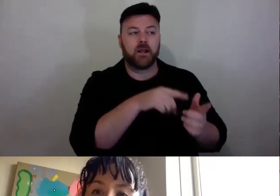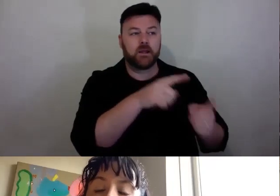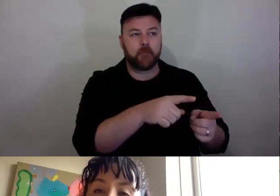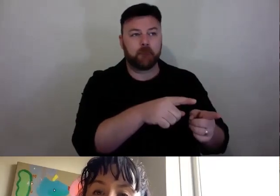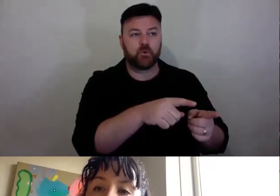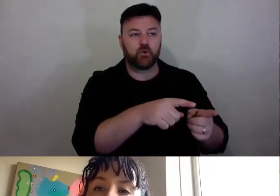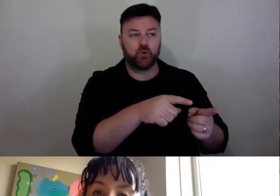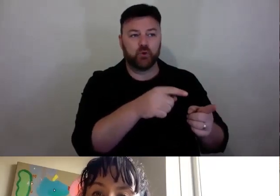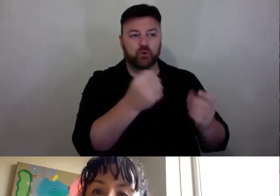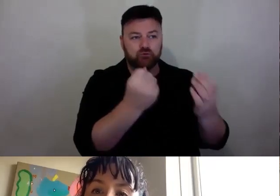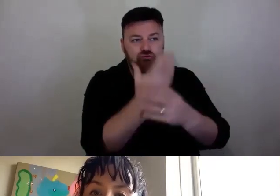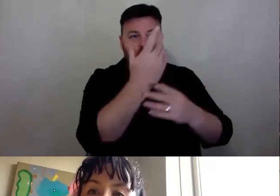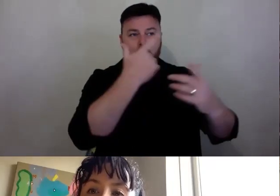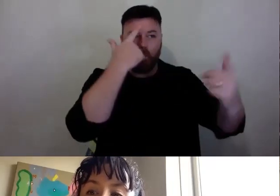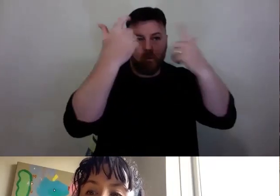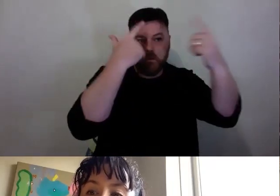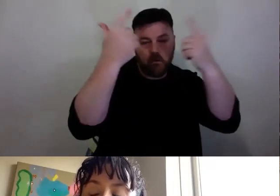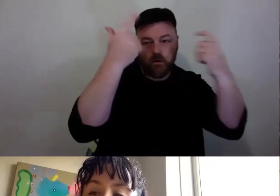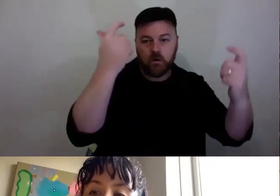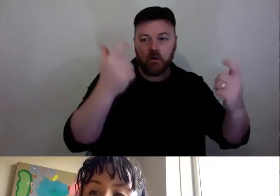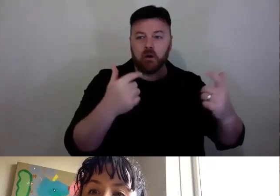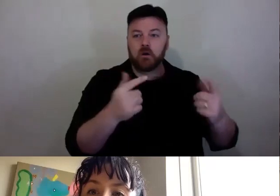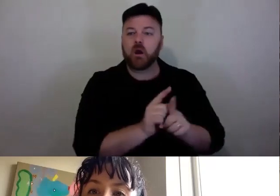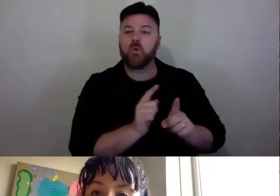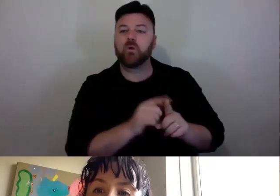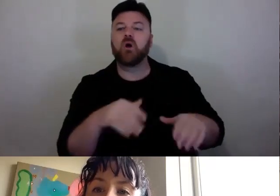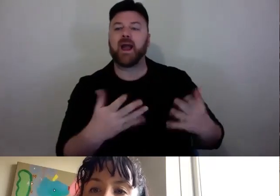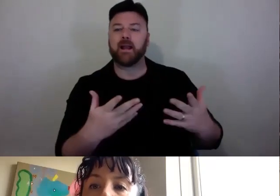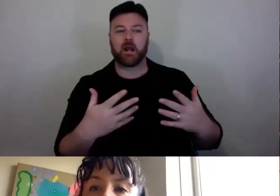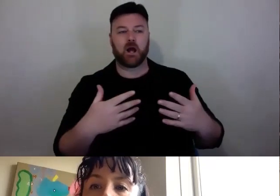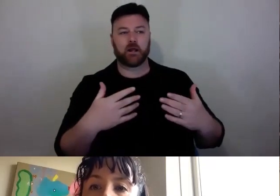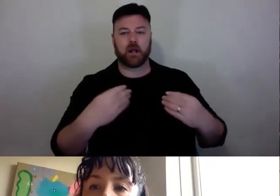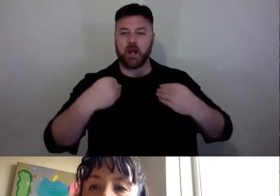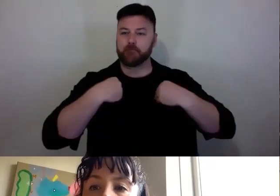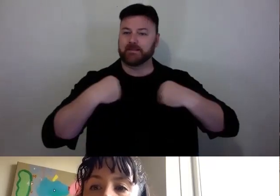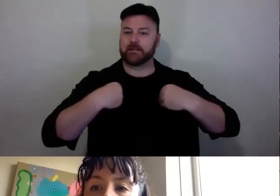also with any COVID-19 of company management kills -- skills they are looking for.